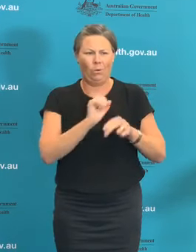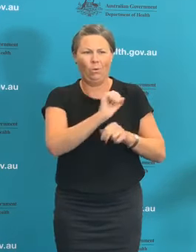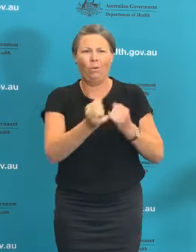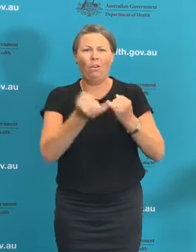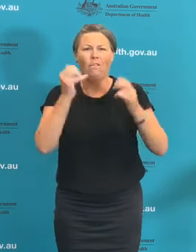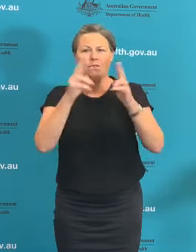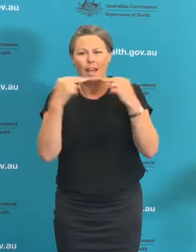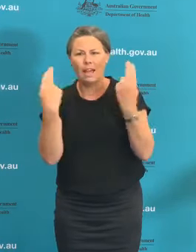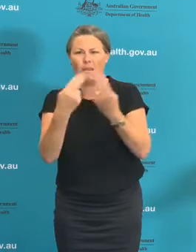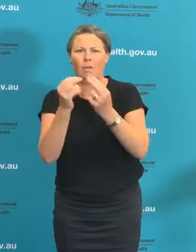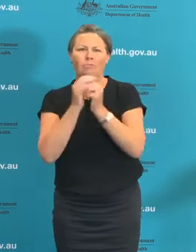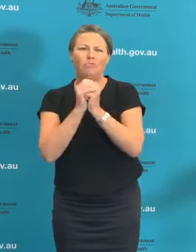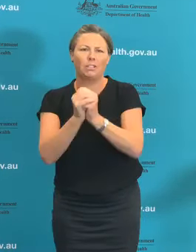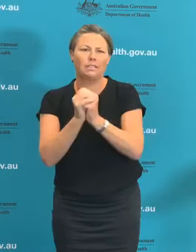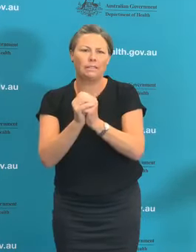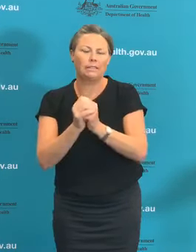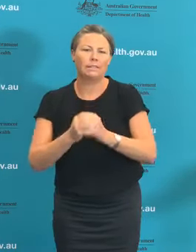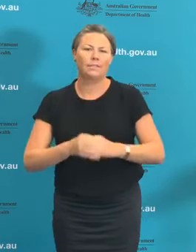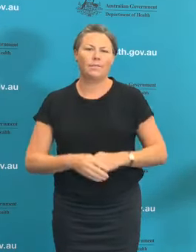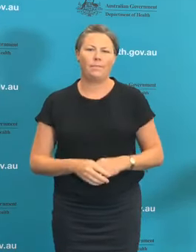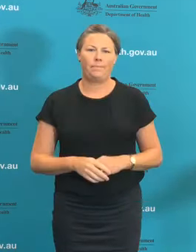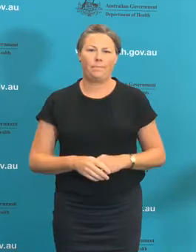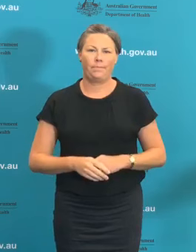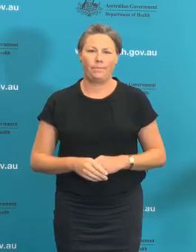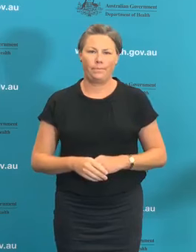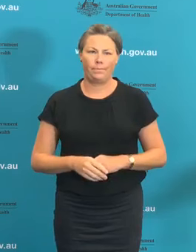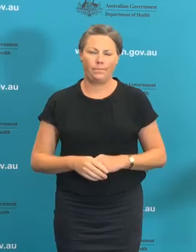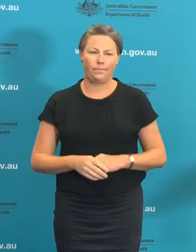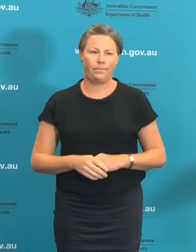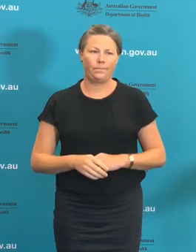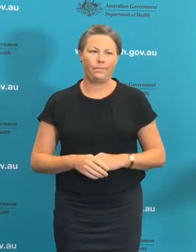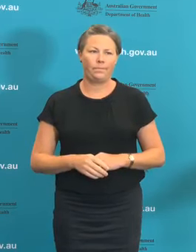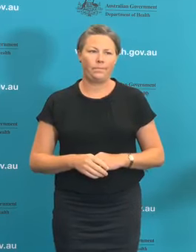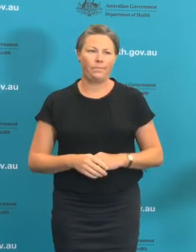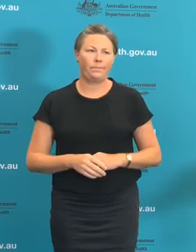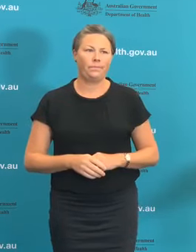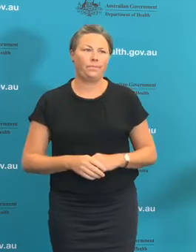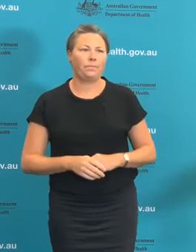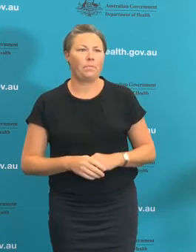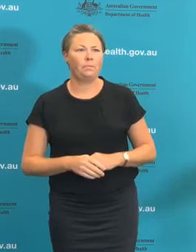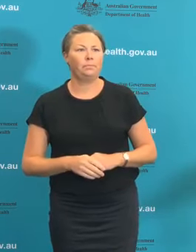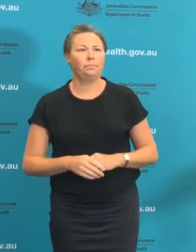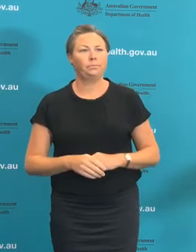certainly acknowledge that today. I'd like to just reflect on a conversation I